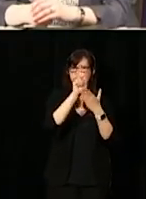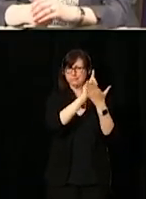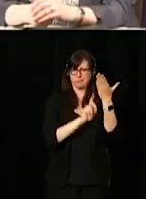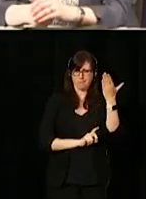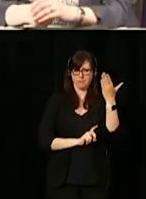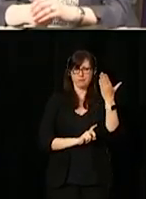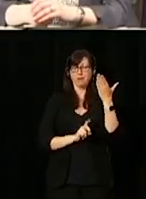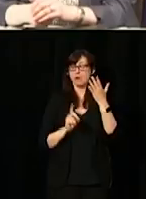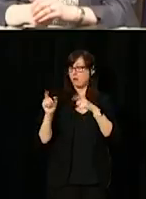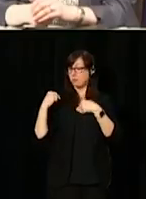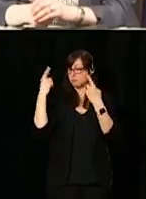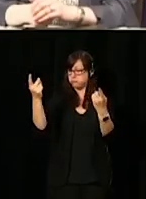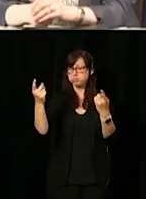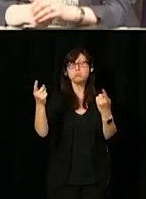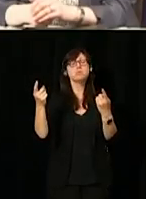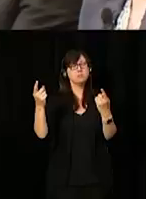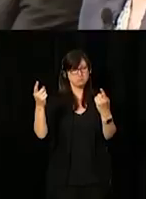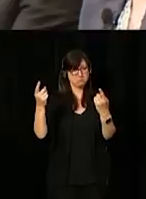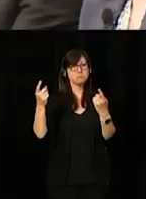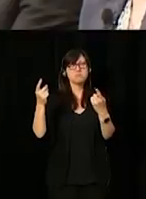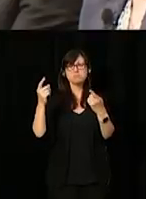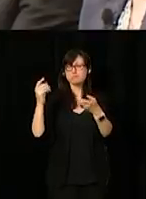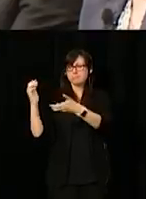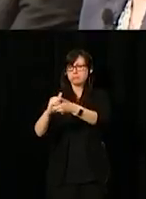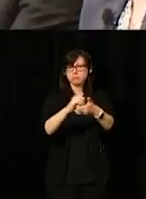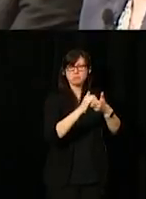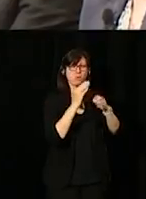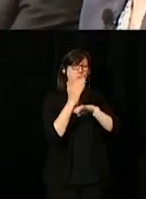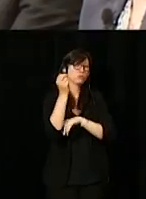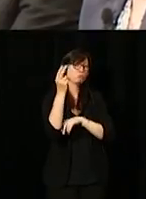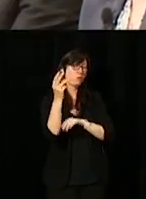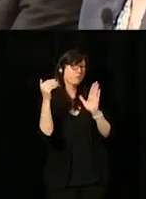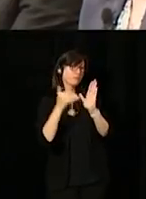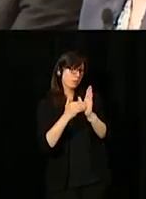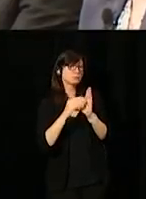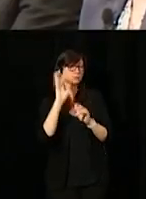To date, we have engaged with over 12,000 public servants